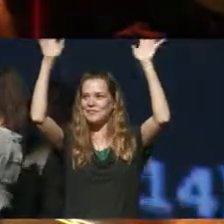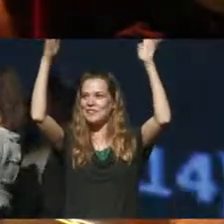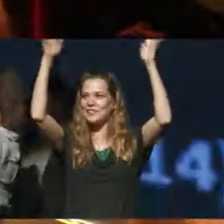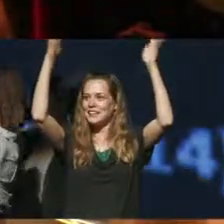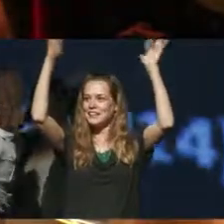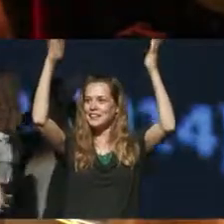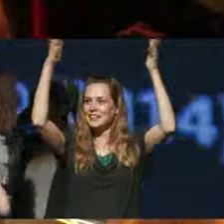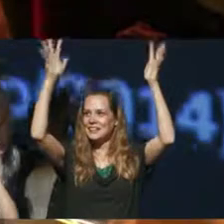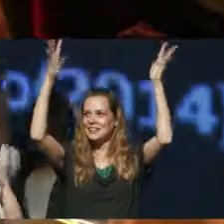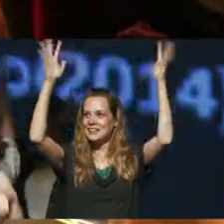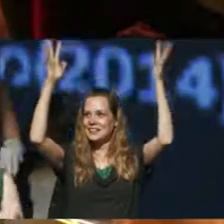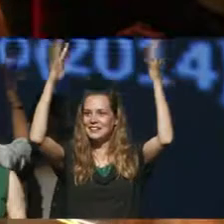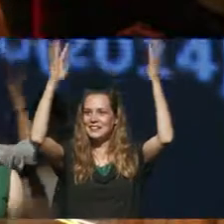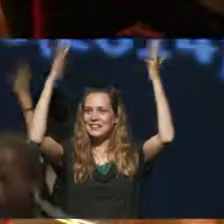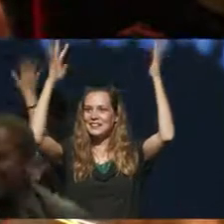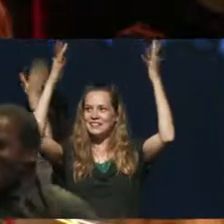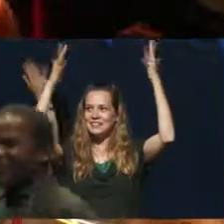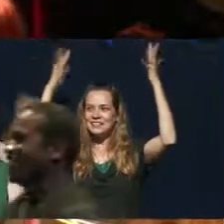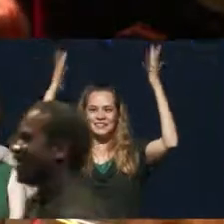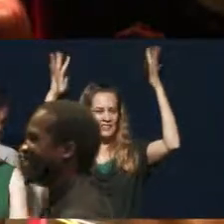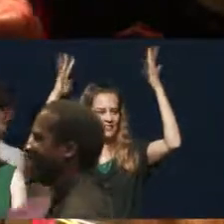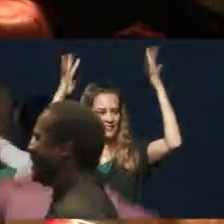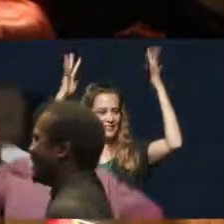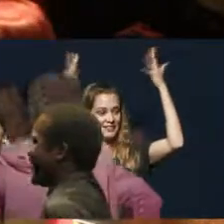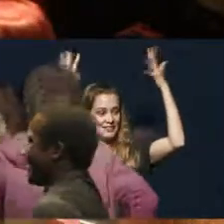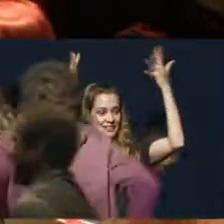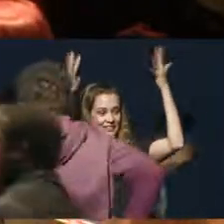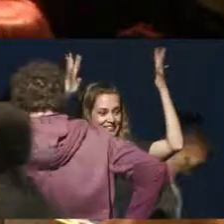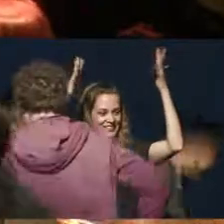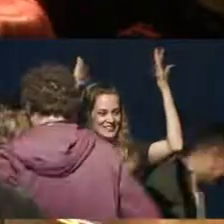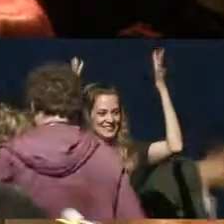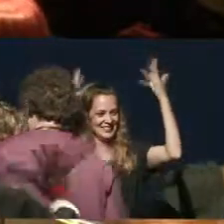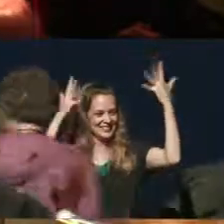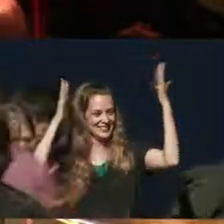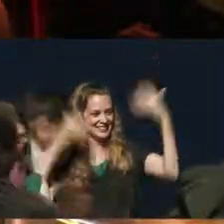the conversation circle. Close-up on each person as they speak. Behind them some